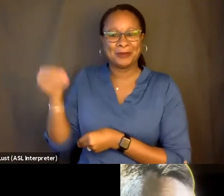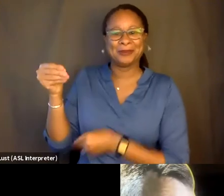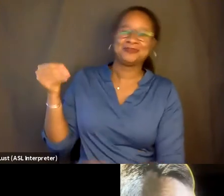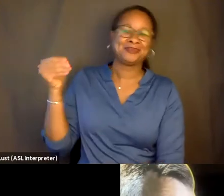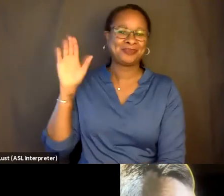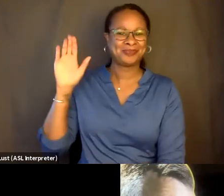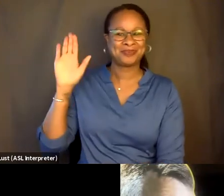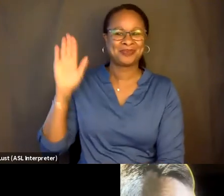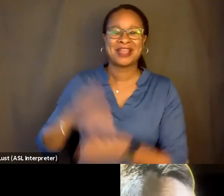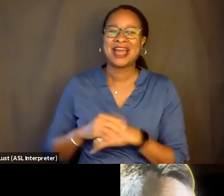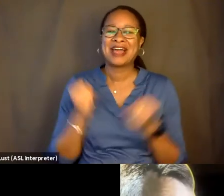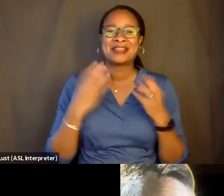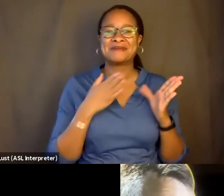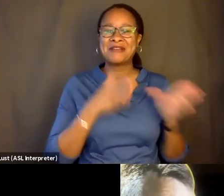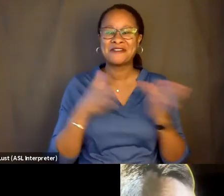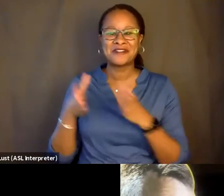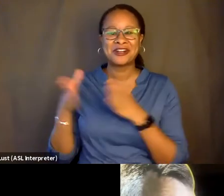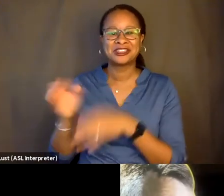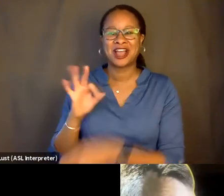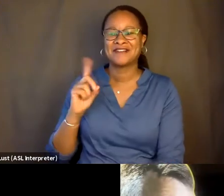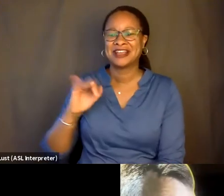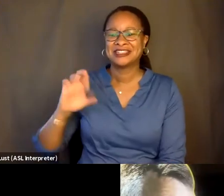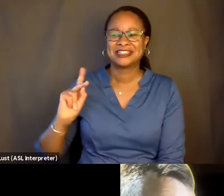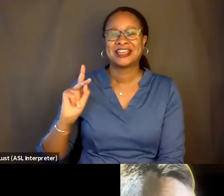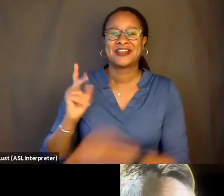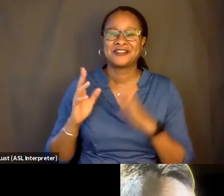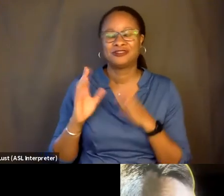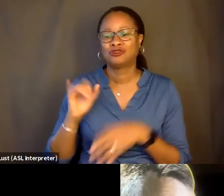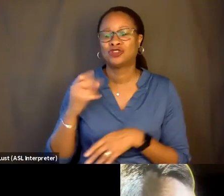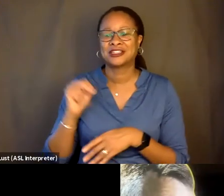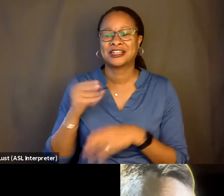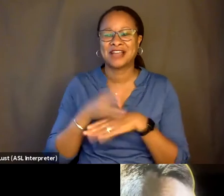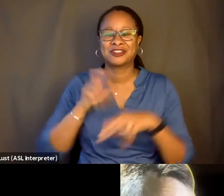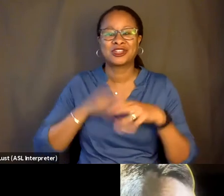many versions of Dick Johnson after sitting through this movie. So it's only appropriate.